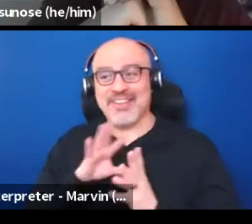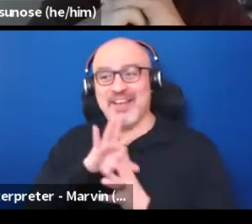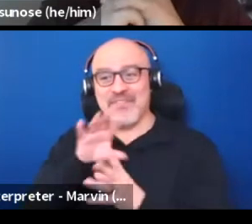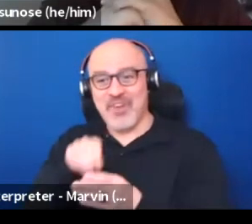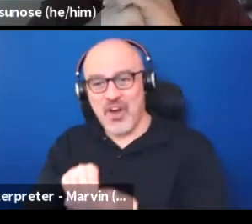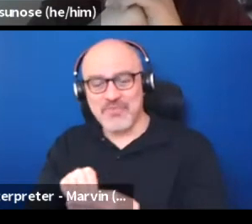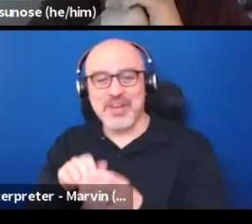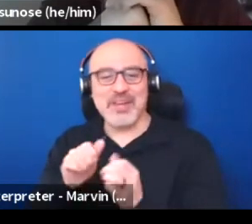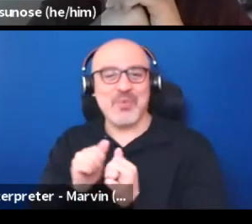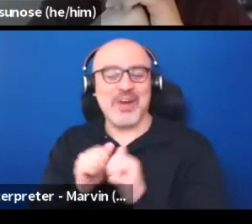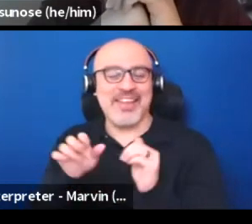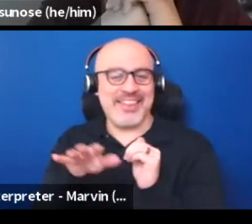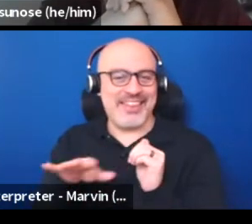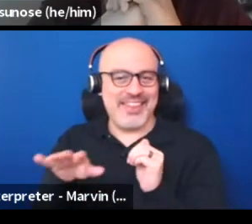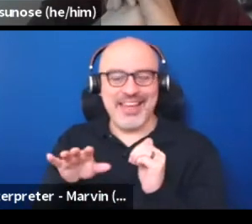in terms of like decolonizing how we see theater.